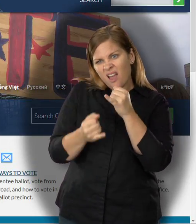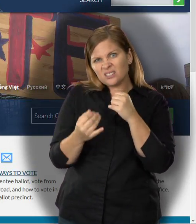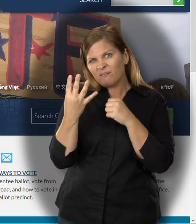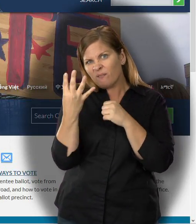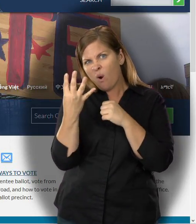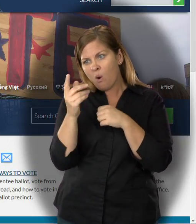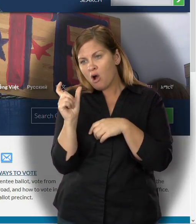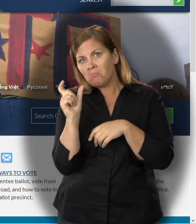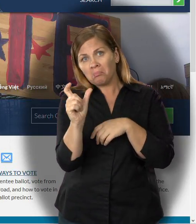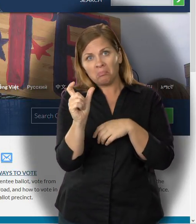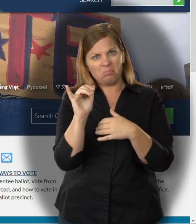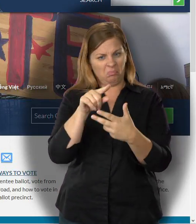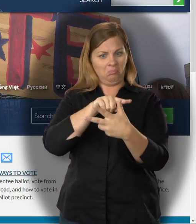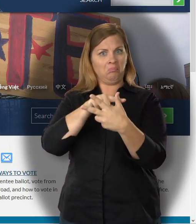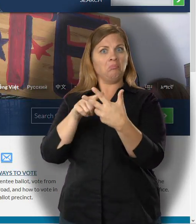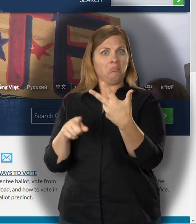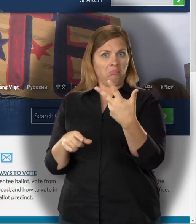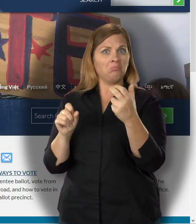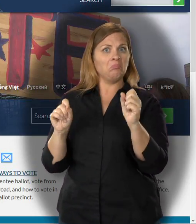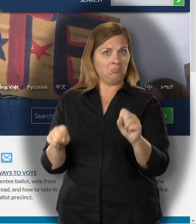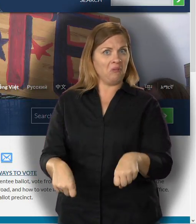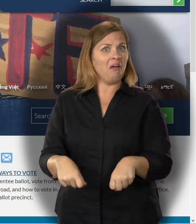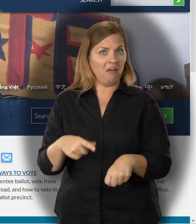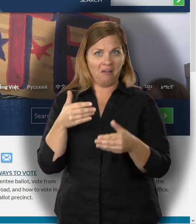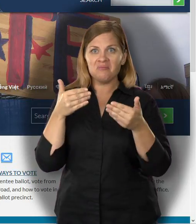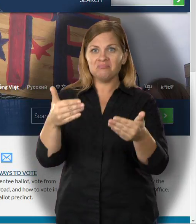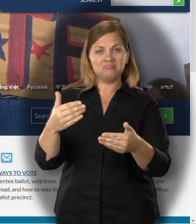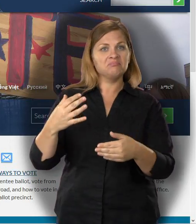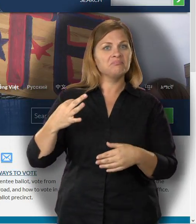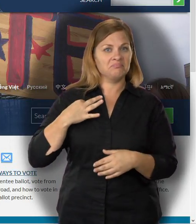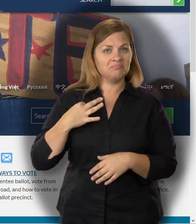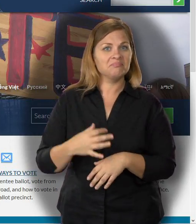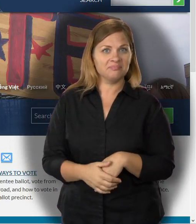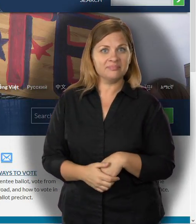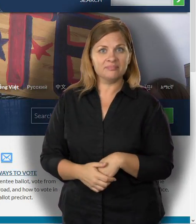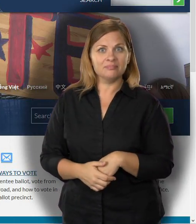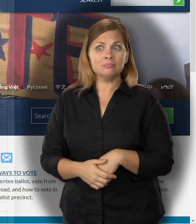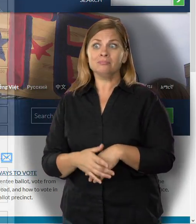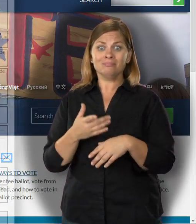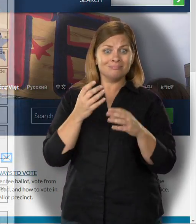the last four digits of your Social Security Number.